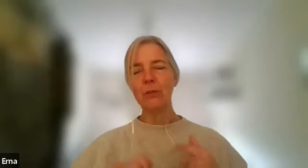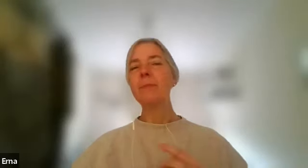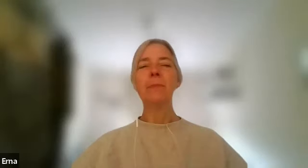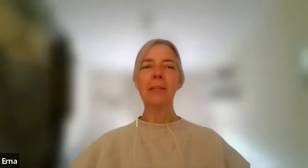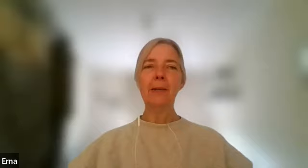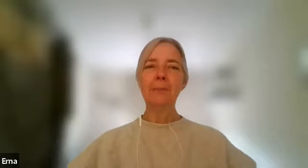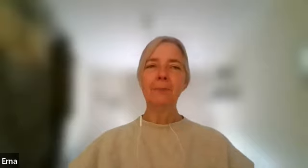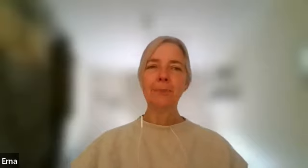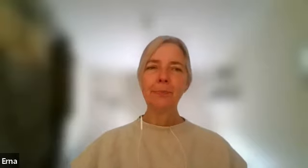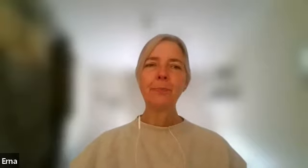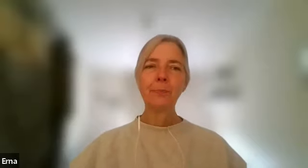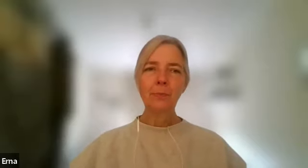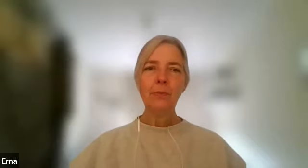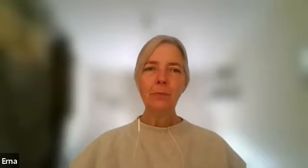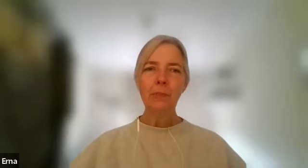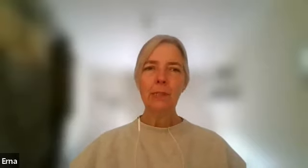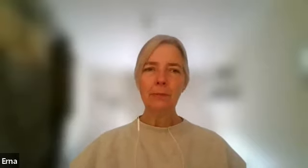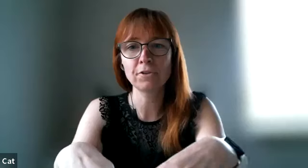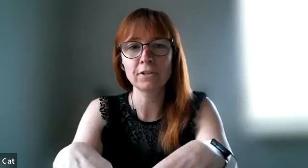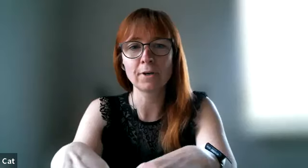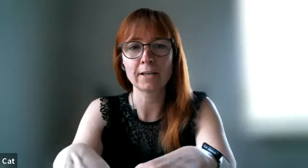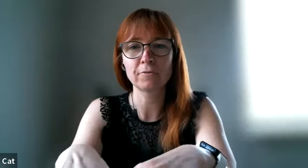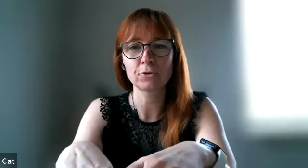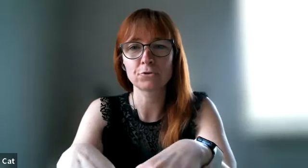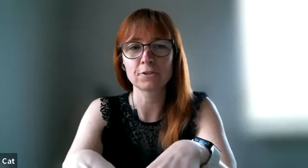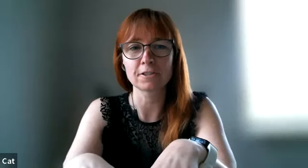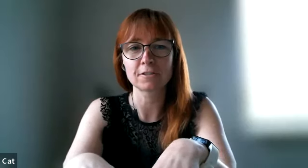yeah true yeah what did you think you had before you took the test